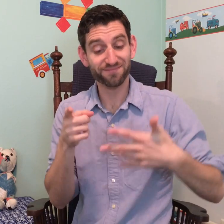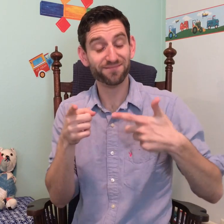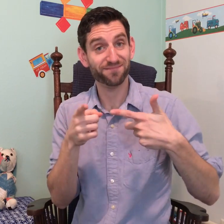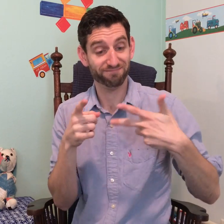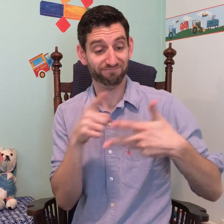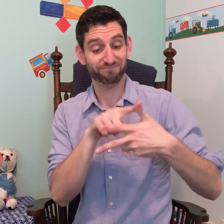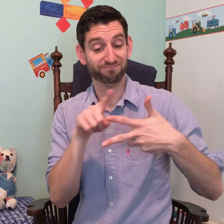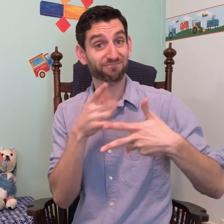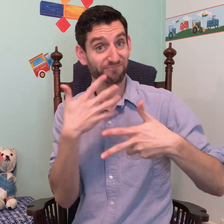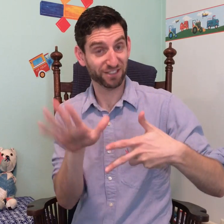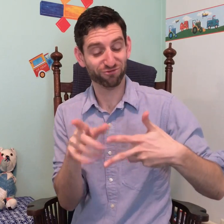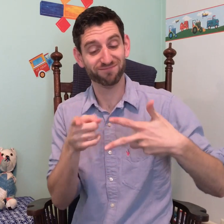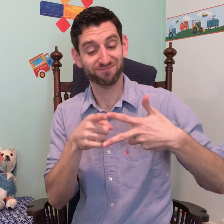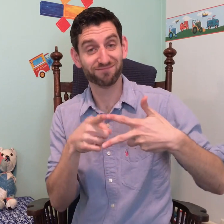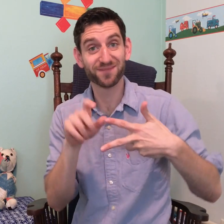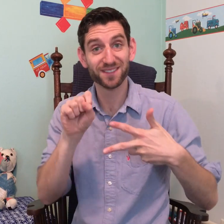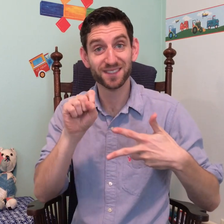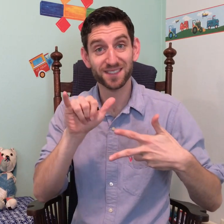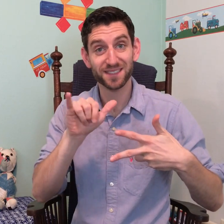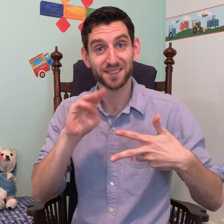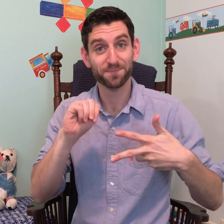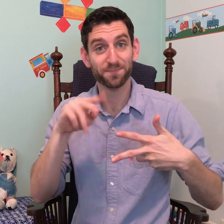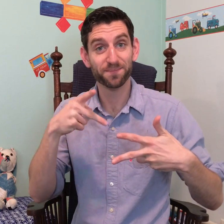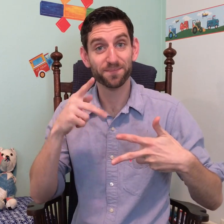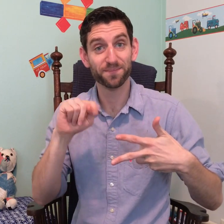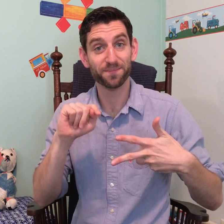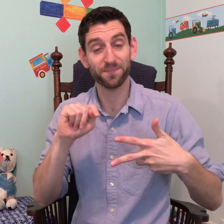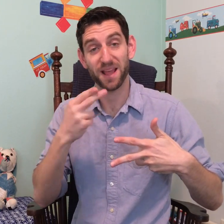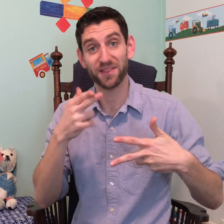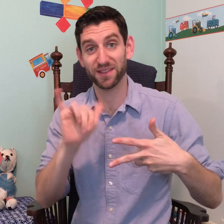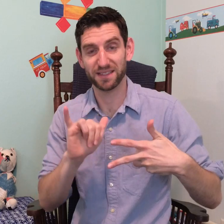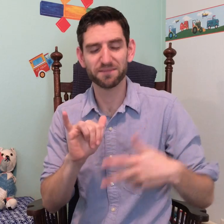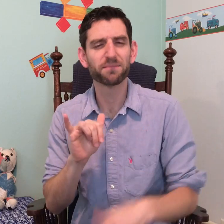Done with the first, now let's discuss sympathy.